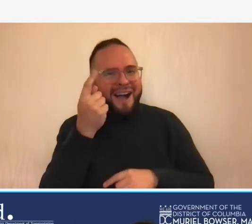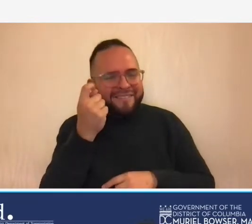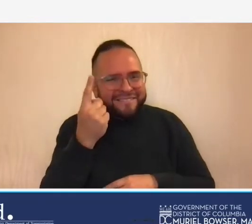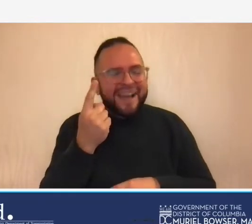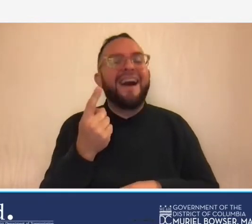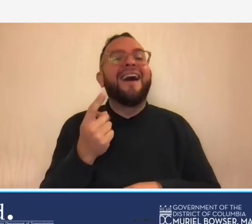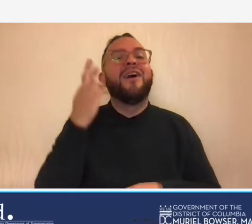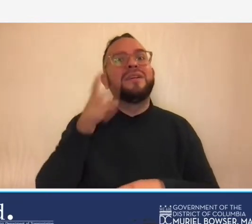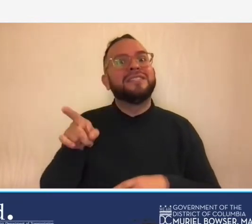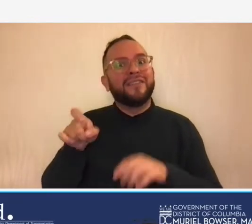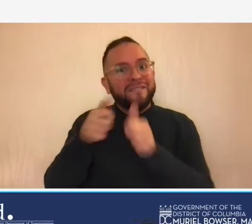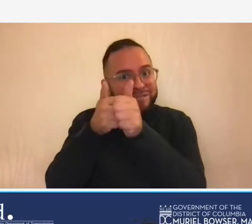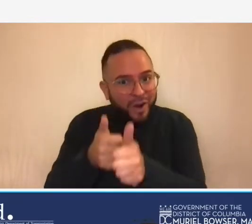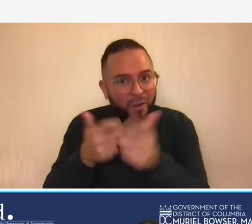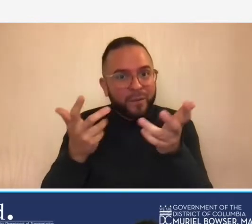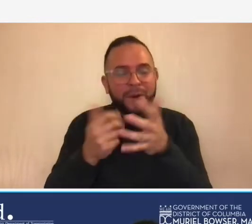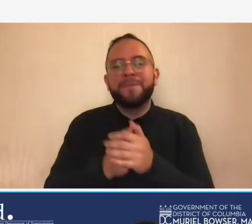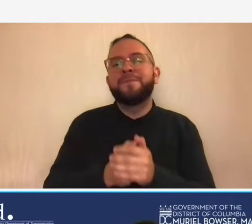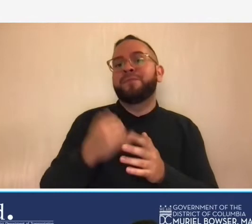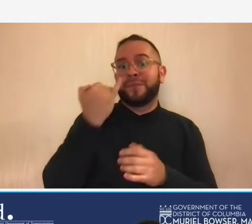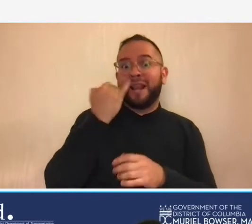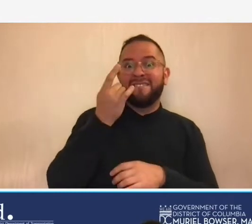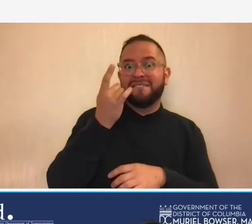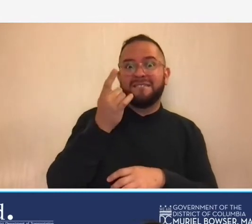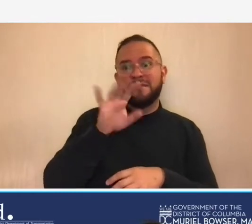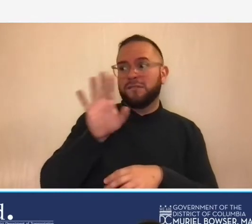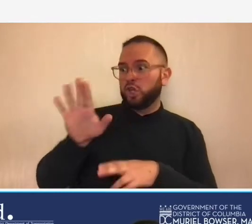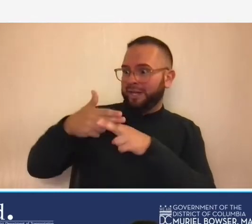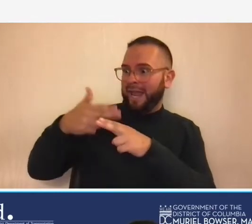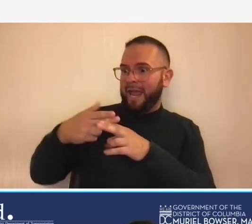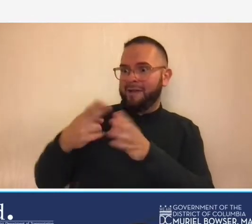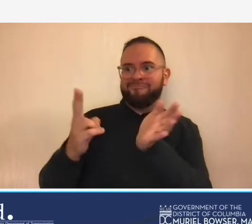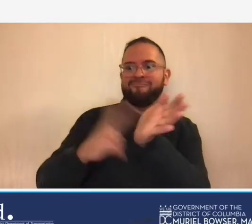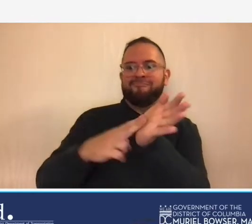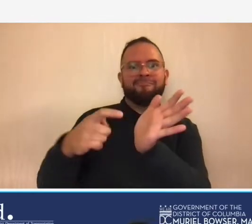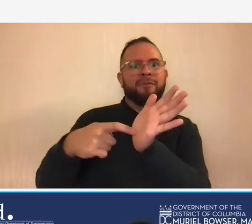that if you're named as a team member on a on a design contract for instance then you also have